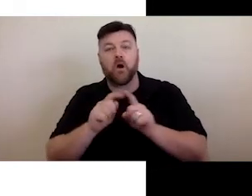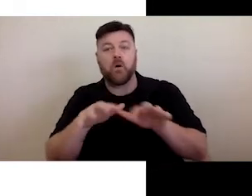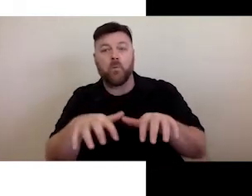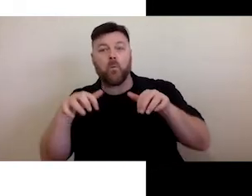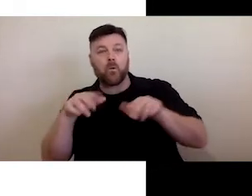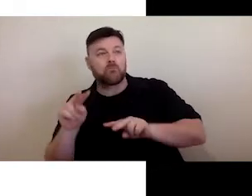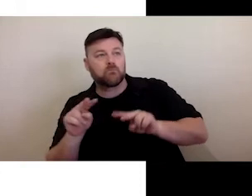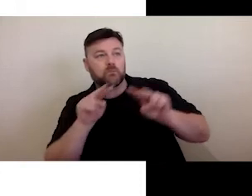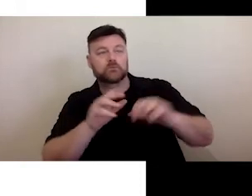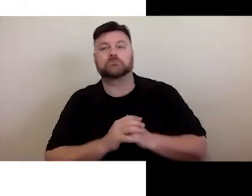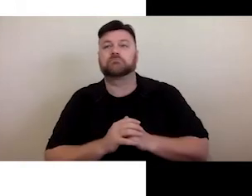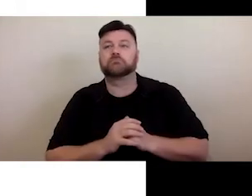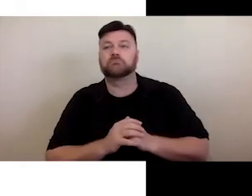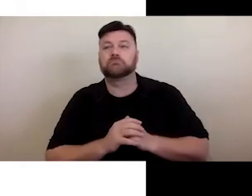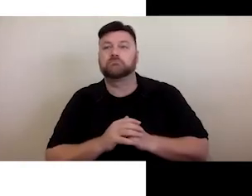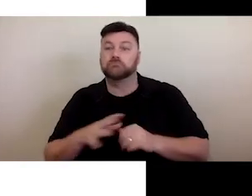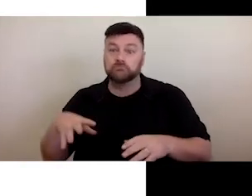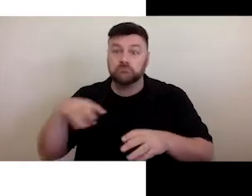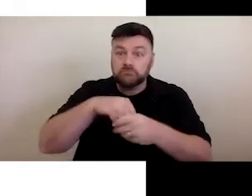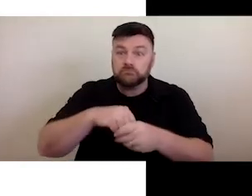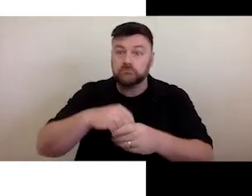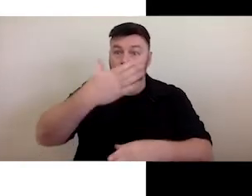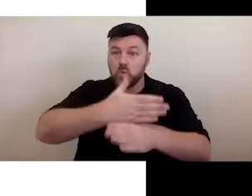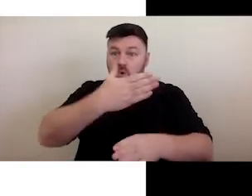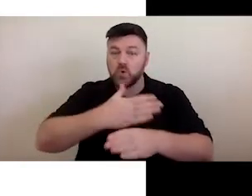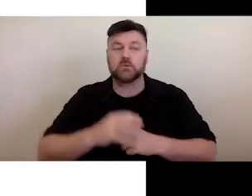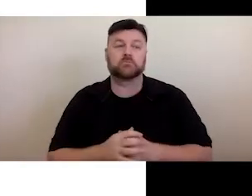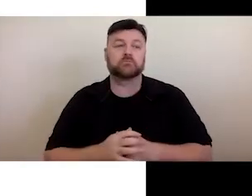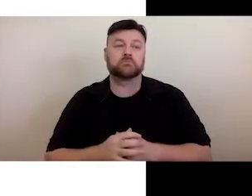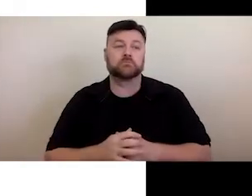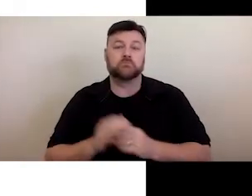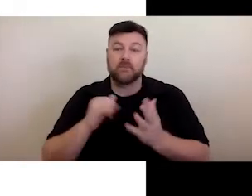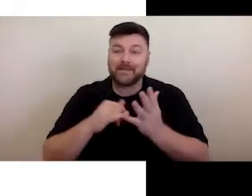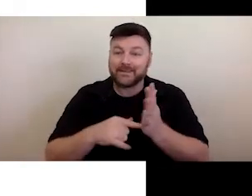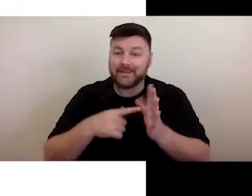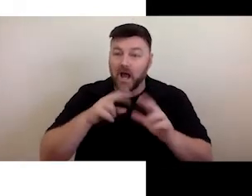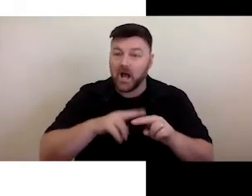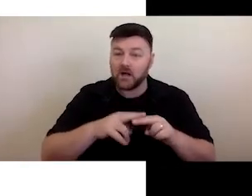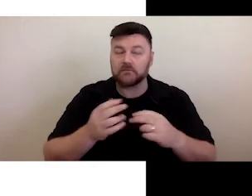arts workers, arts leaders and/or members.